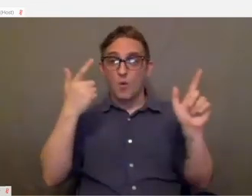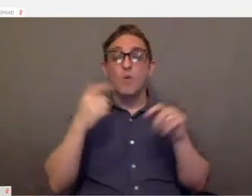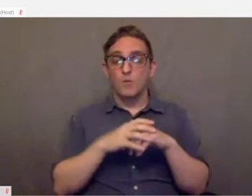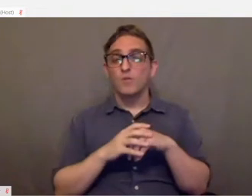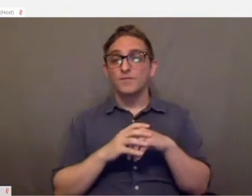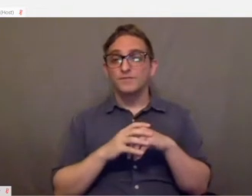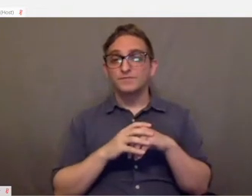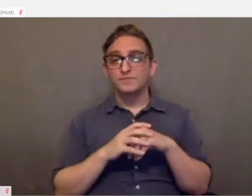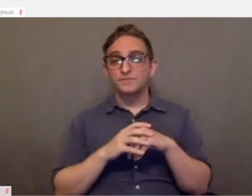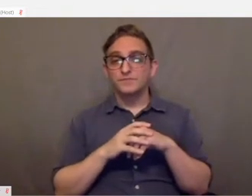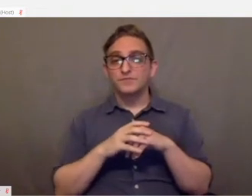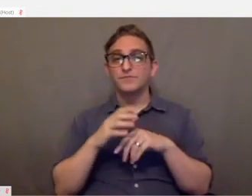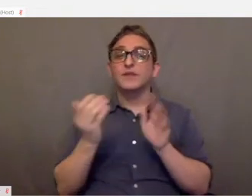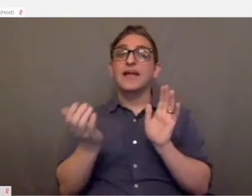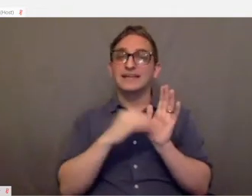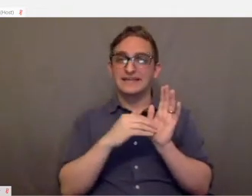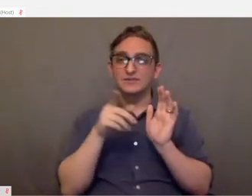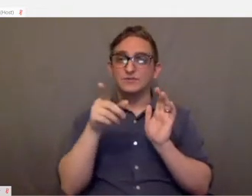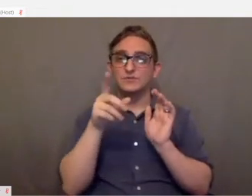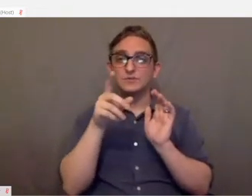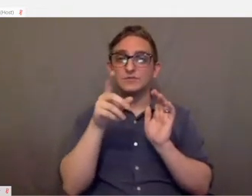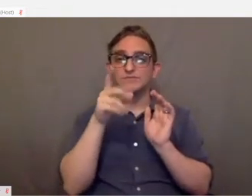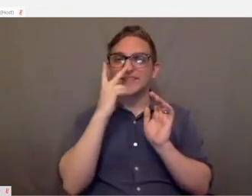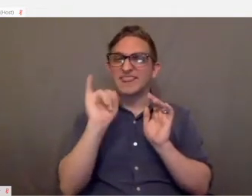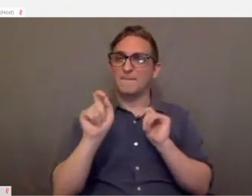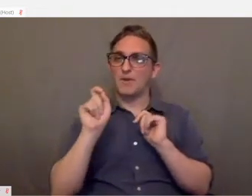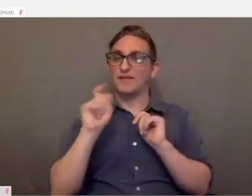And again here on this bullet point I have everyone can play.